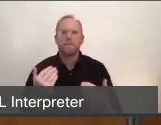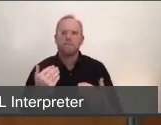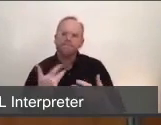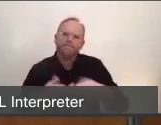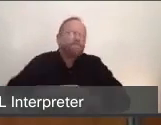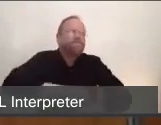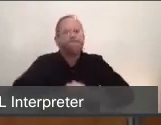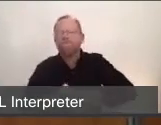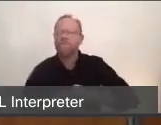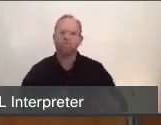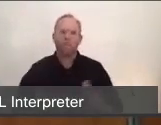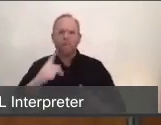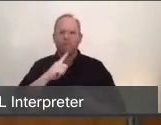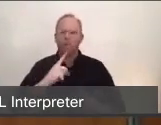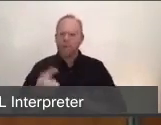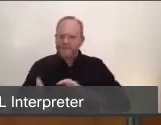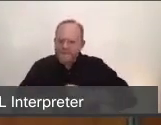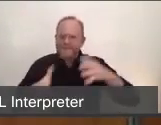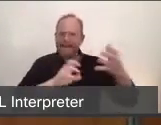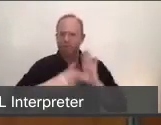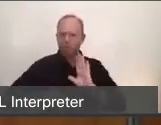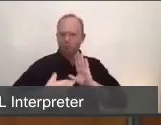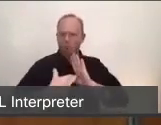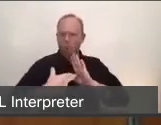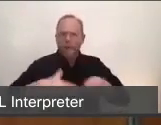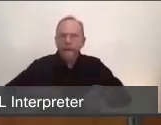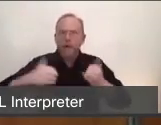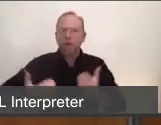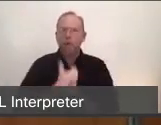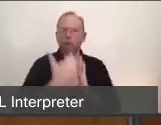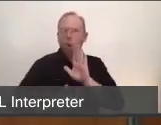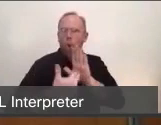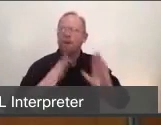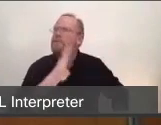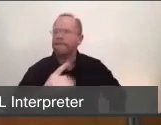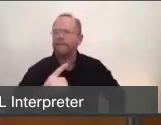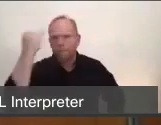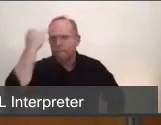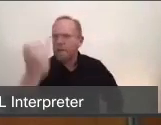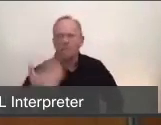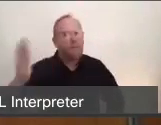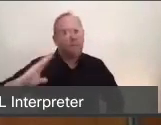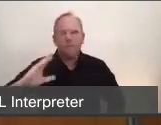and are doing jobs they never imagined taking on. And then there's the many folks out in our community